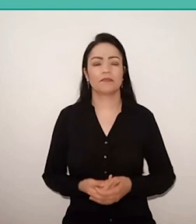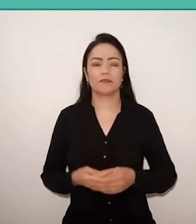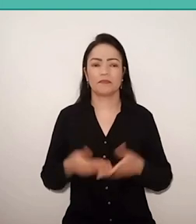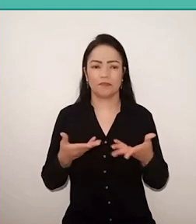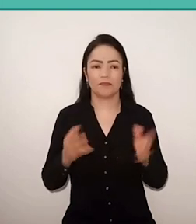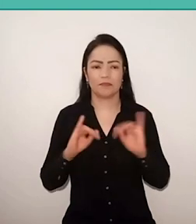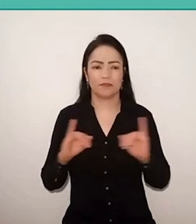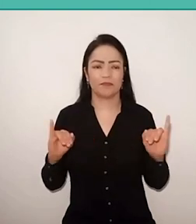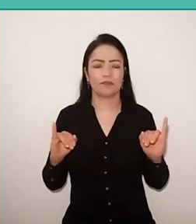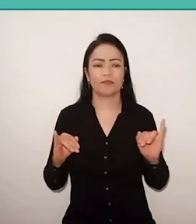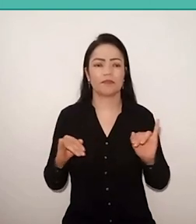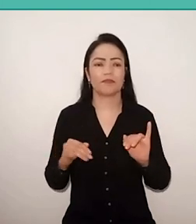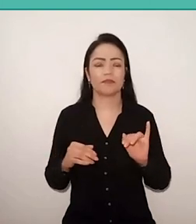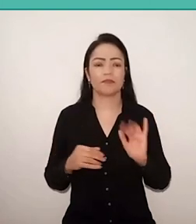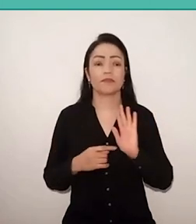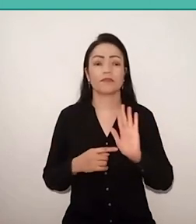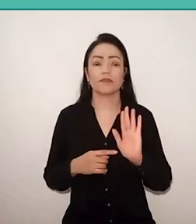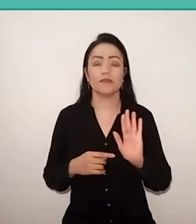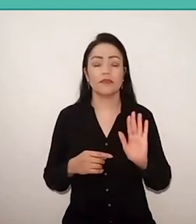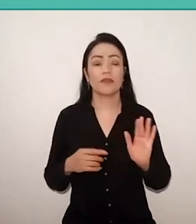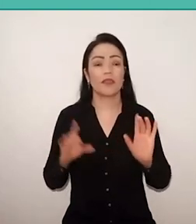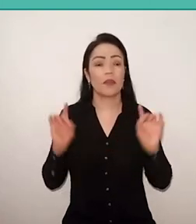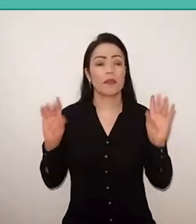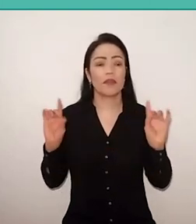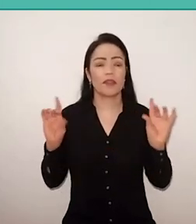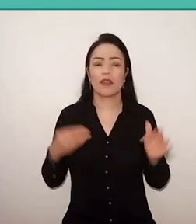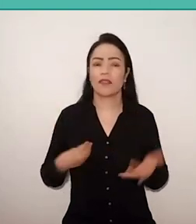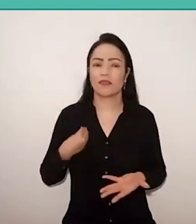that I had the privilege of living with Paulo Freire for 17 years.